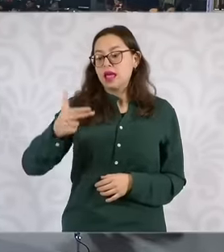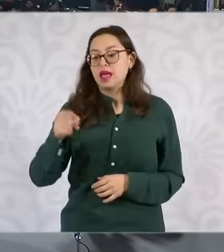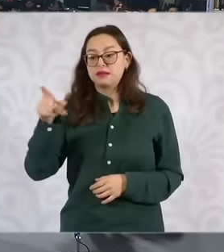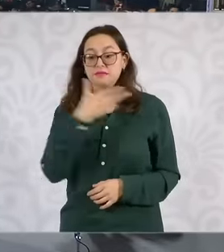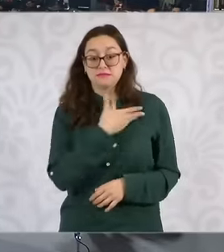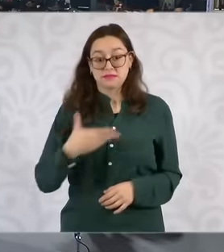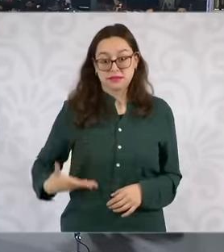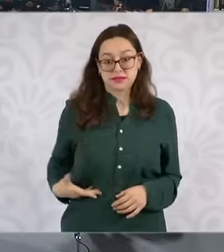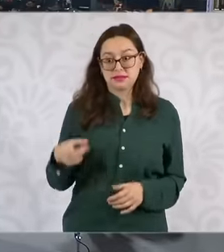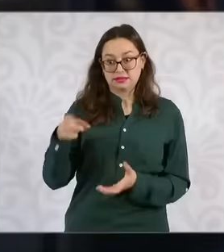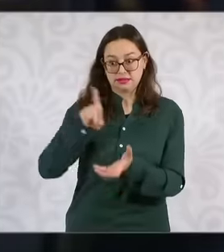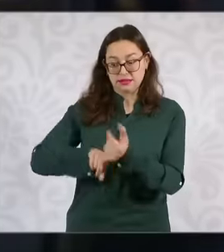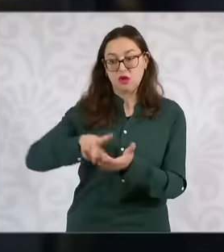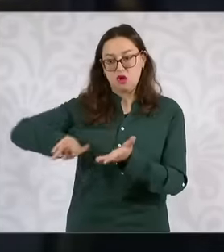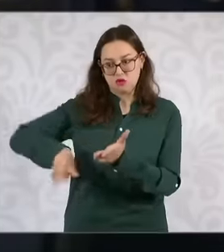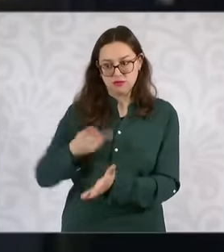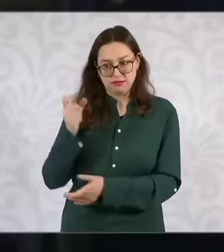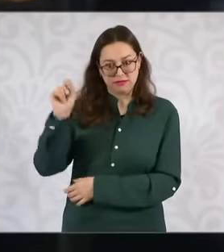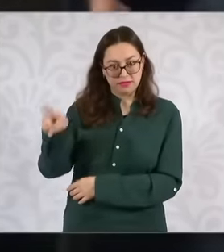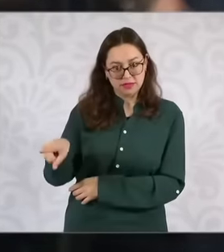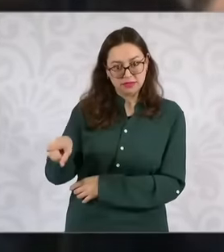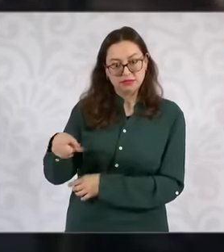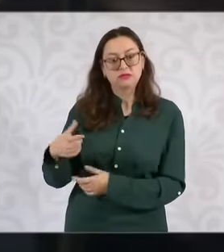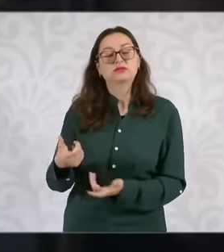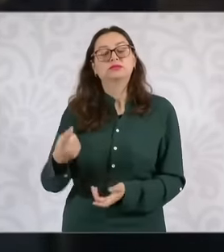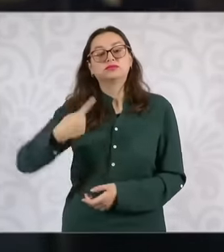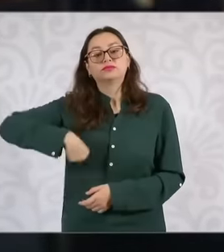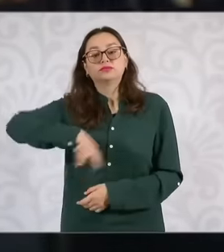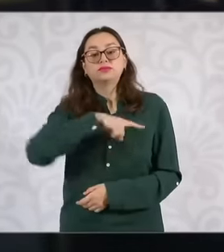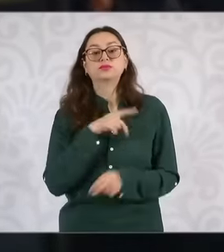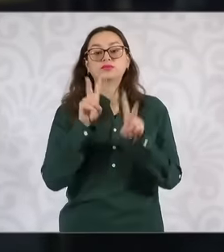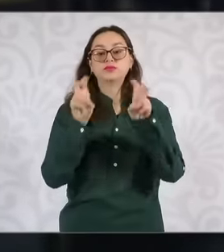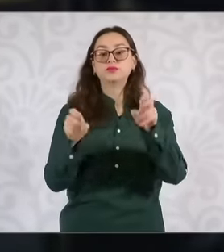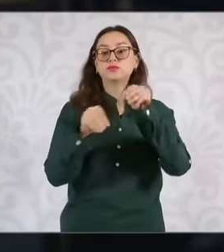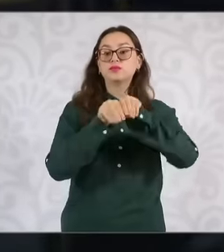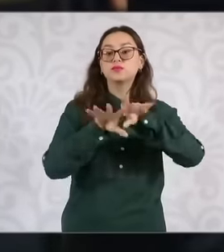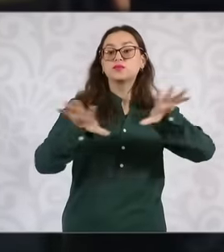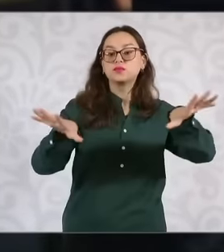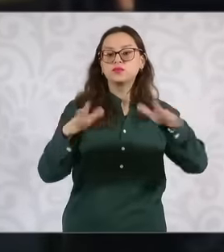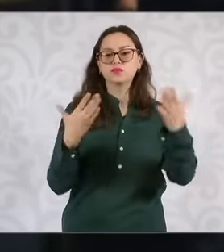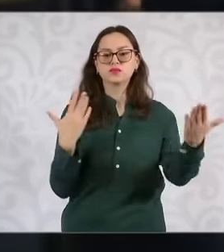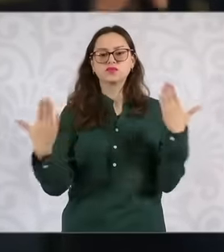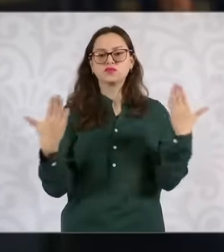in indigo report we publish a topic that includes a comparison of the budget that